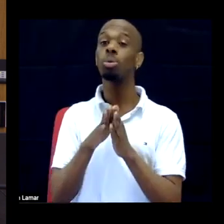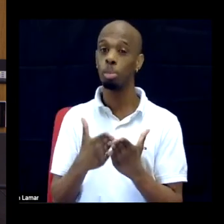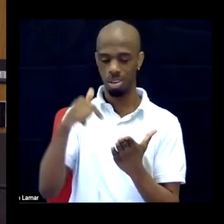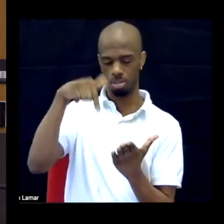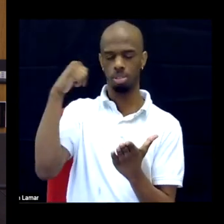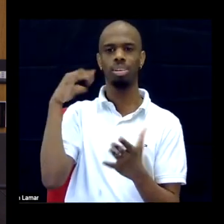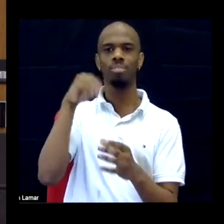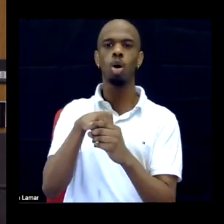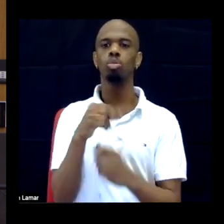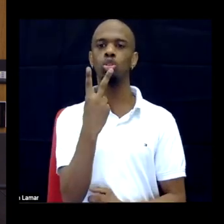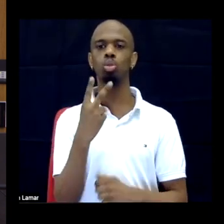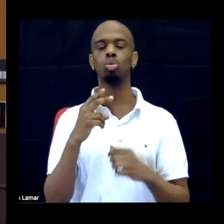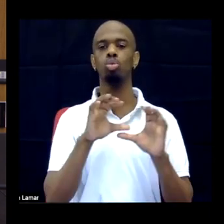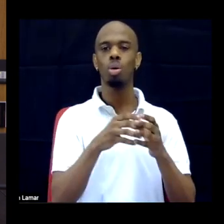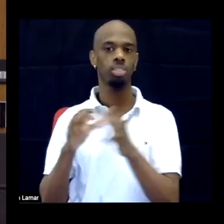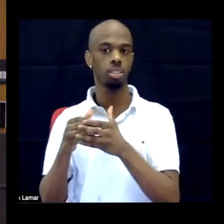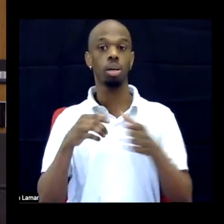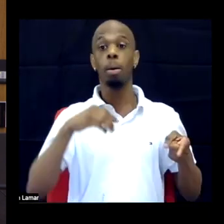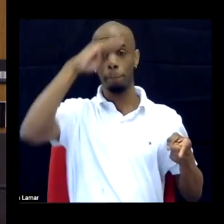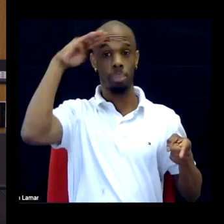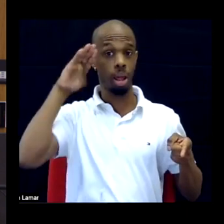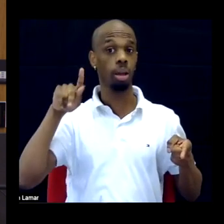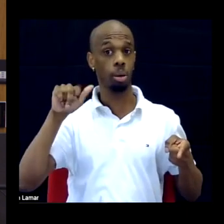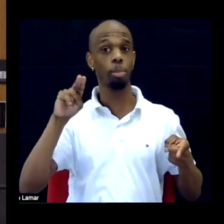with who historical organizations, the Black Panther Party and the National Black Women's